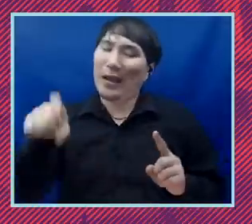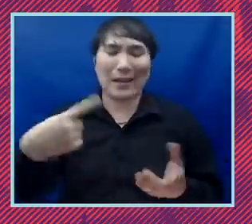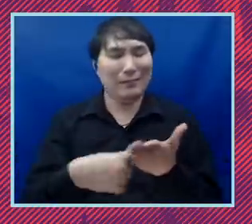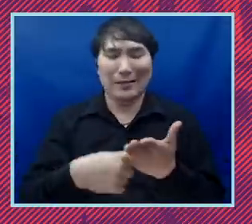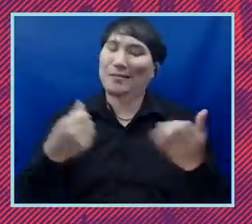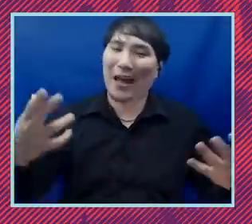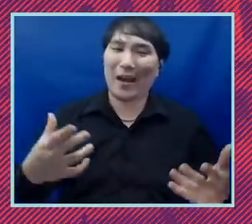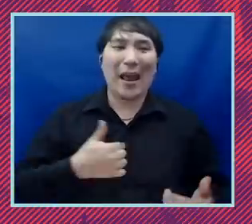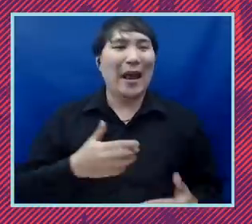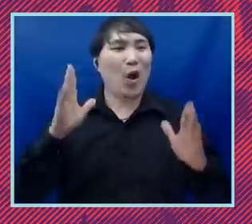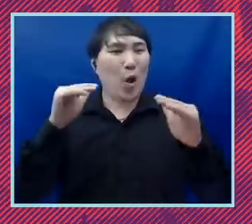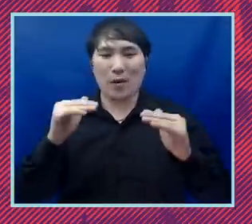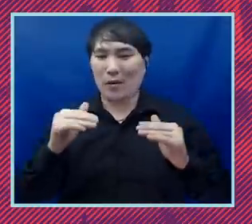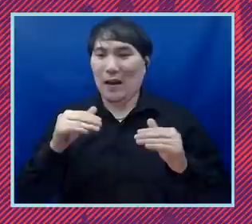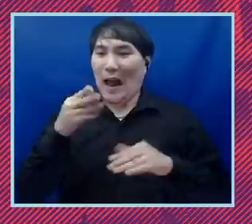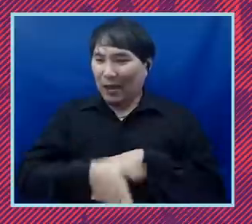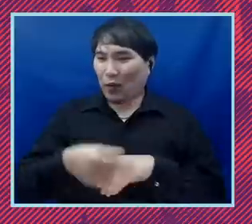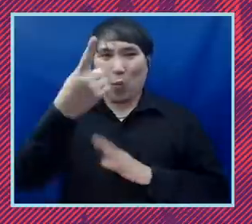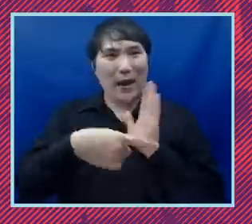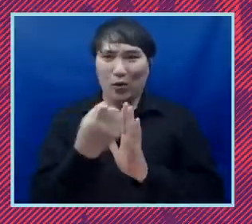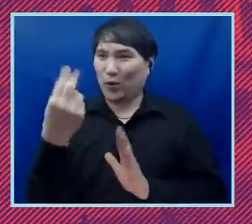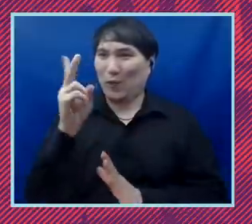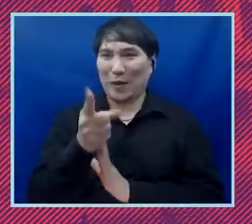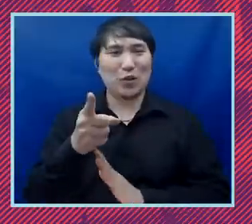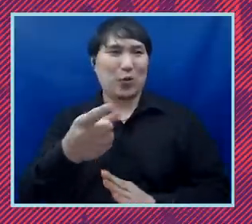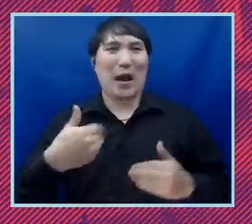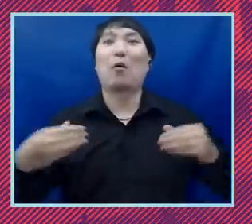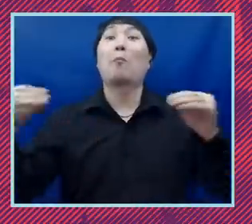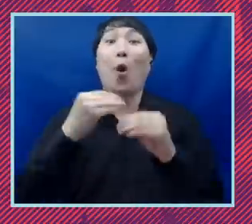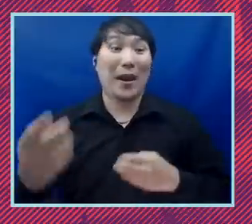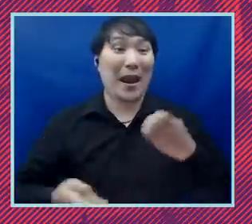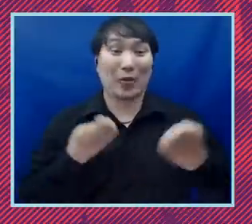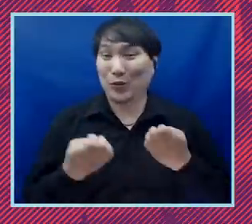at the end of this hour and 12 minutes with a lot more energy and enthusiasm and hope